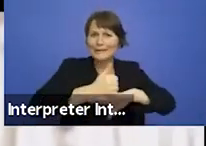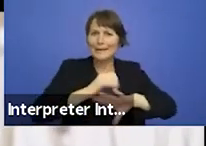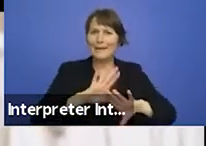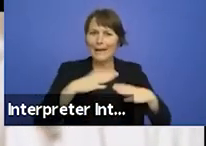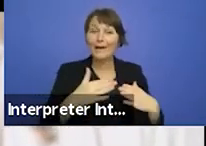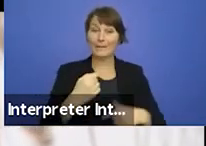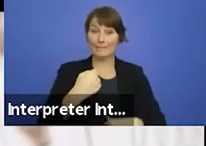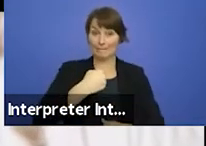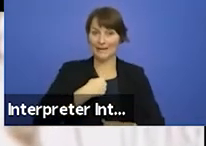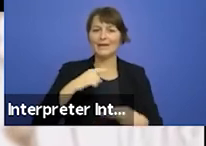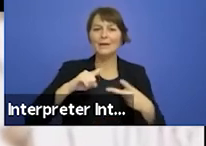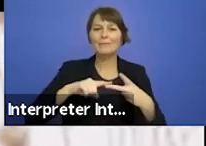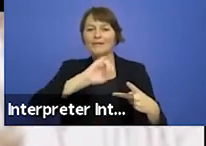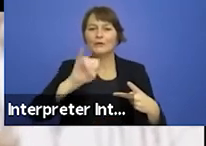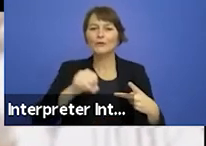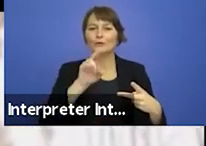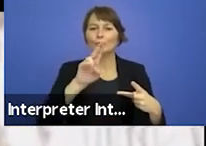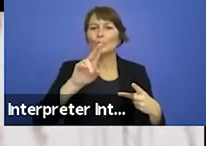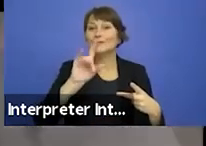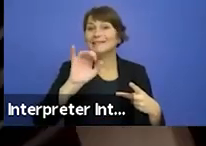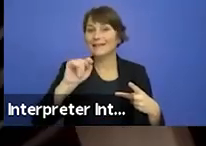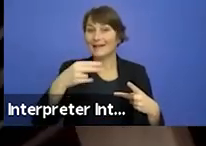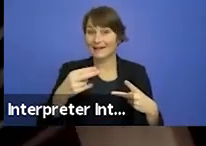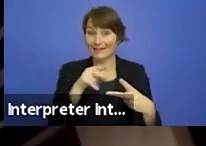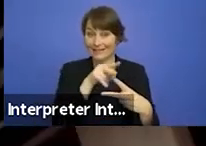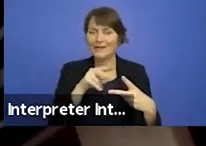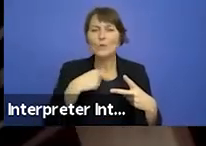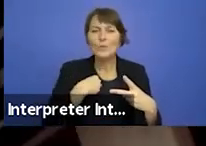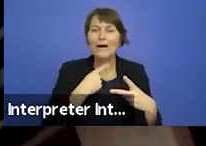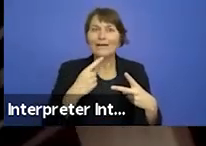find artists who shared our excitement for these naughty and unanswerable questions.